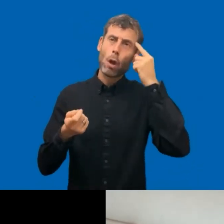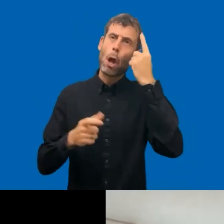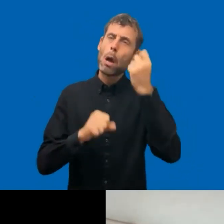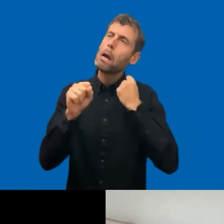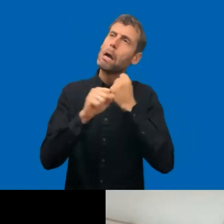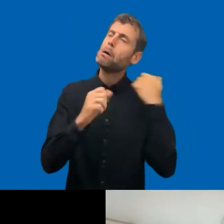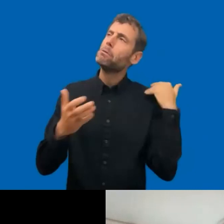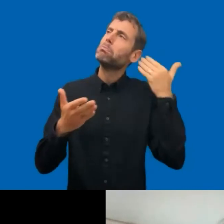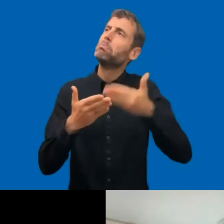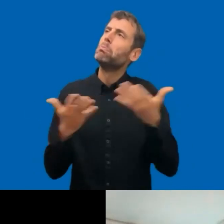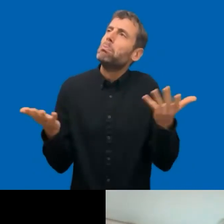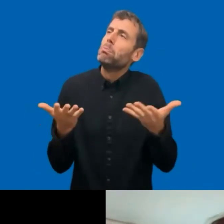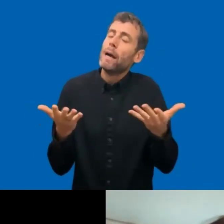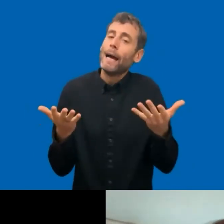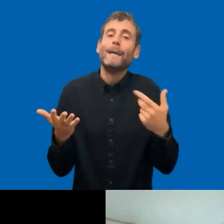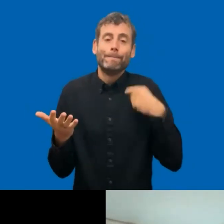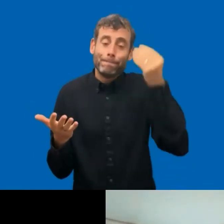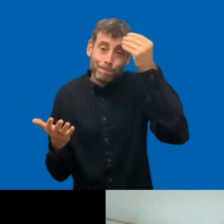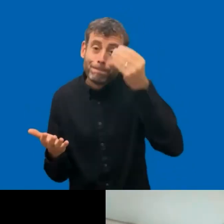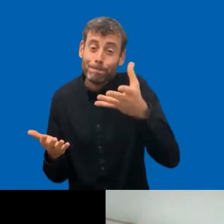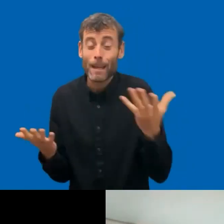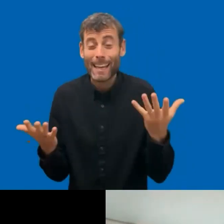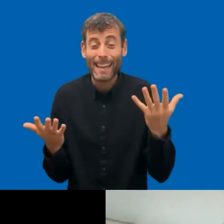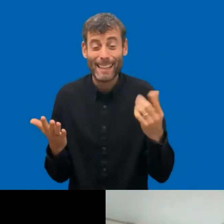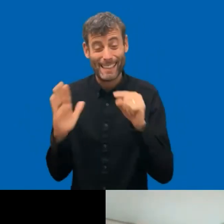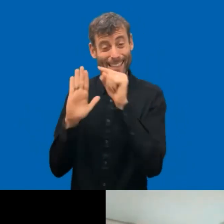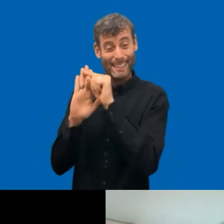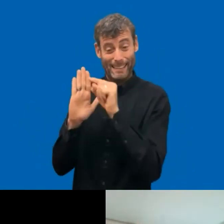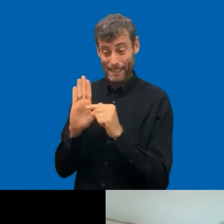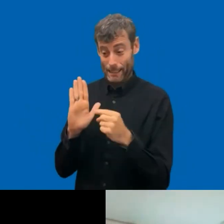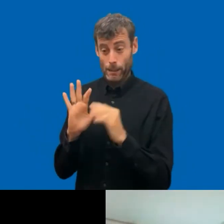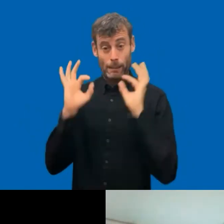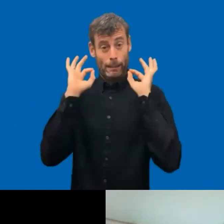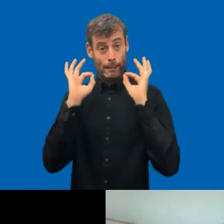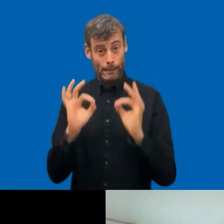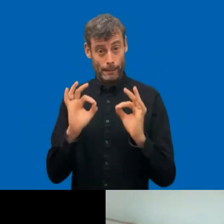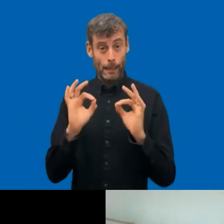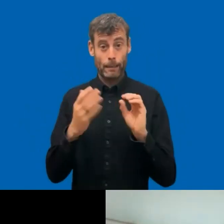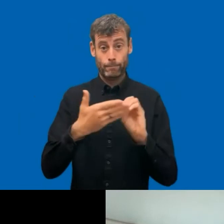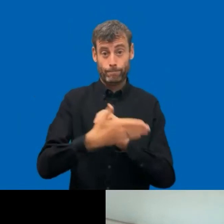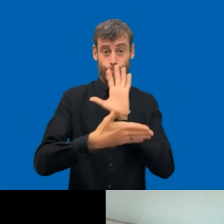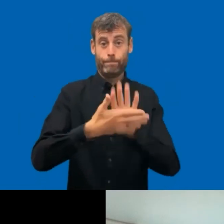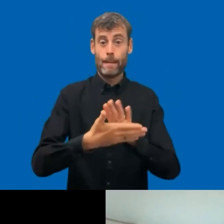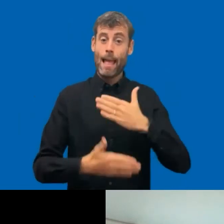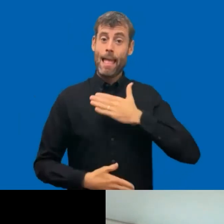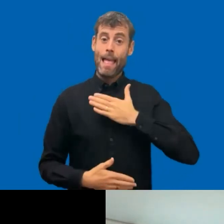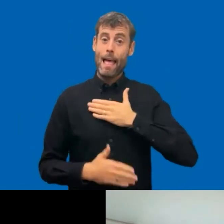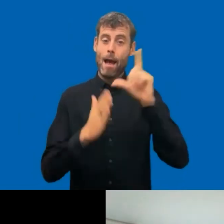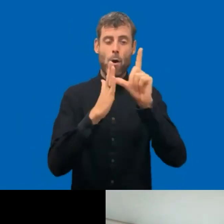that we are not still (Chuckles) fully implemented with the directive, but we are getting closer,